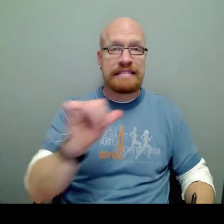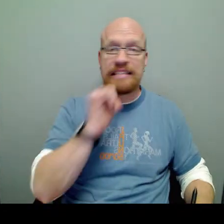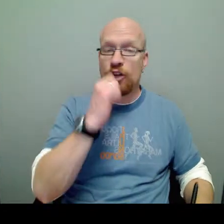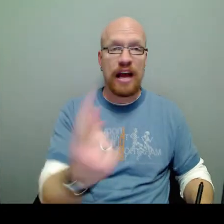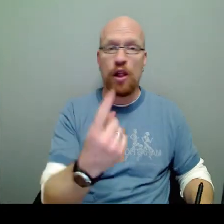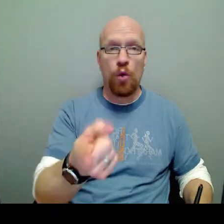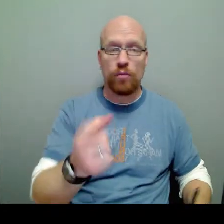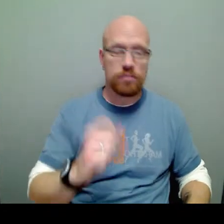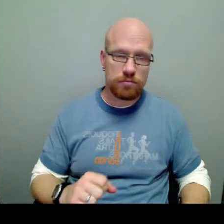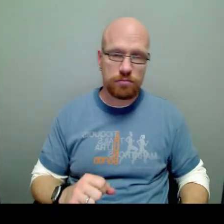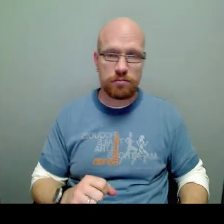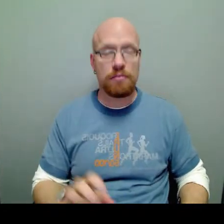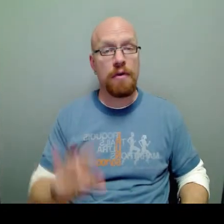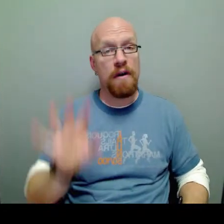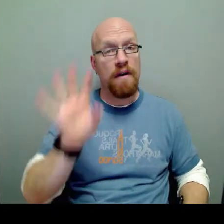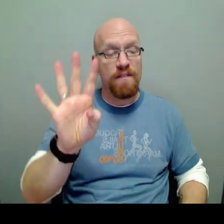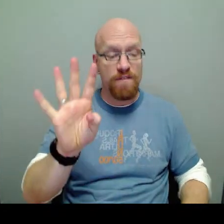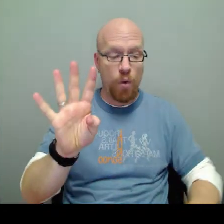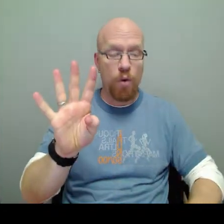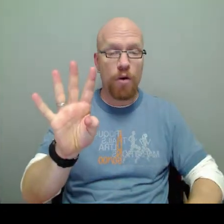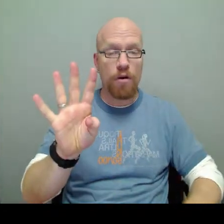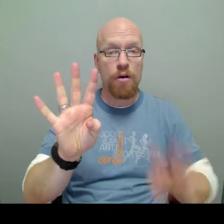Still not alone.